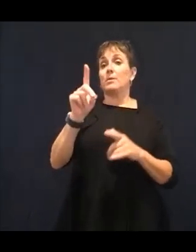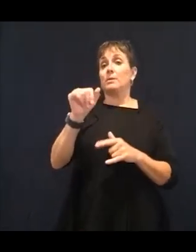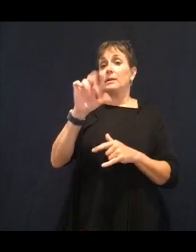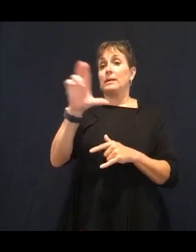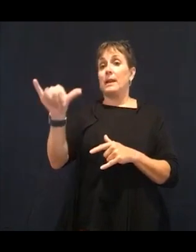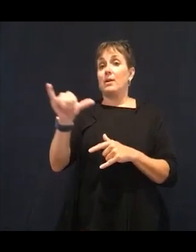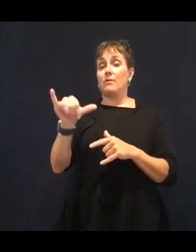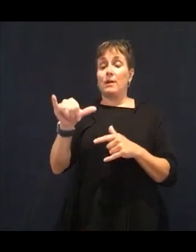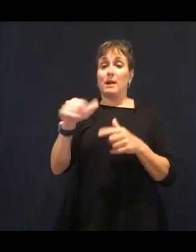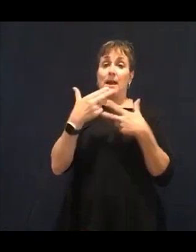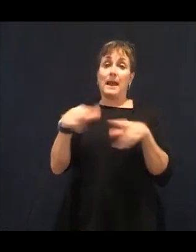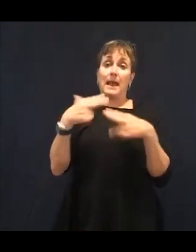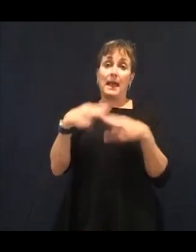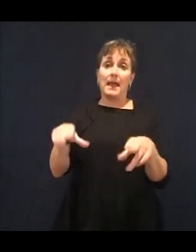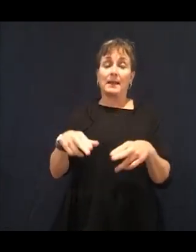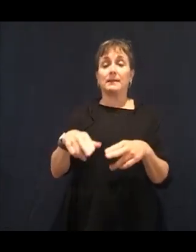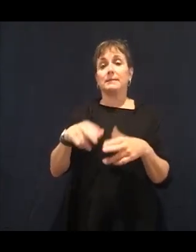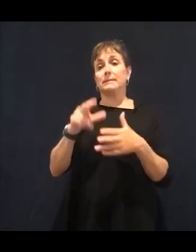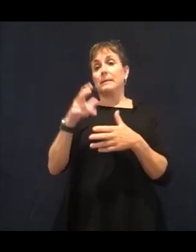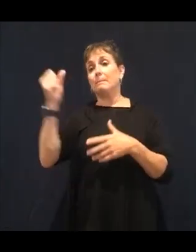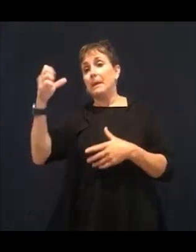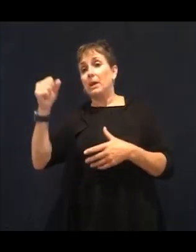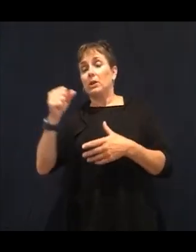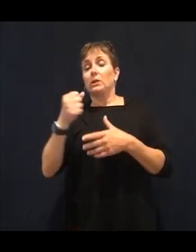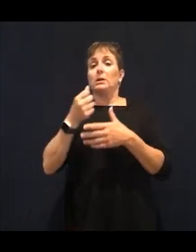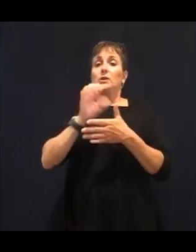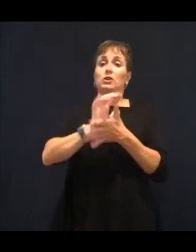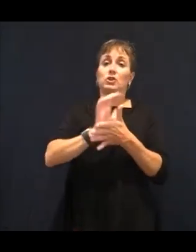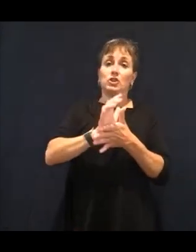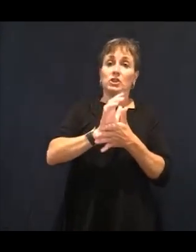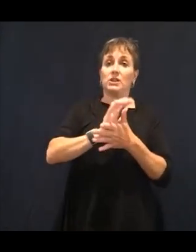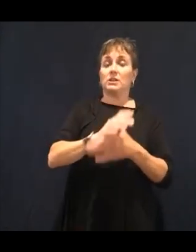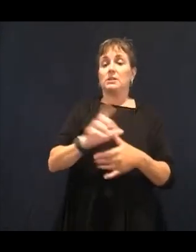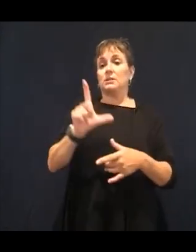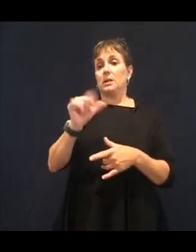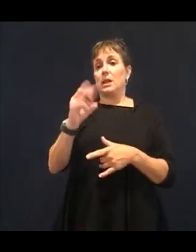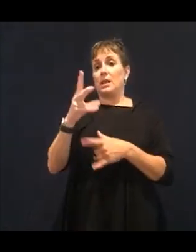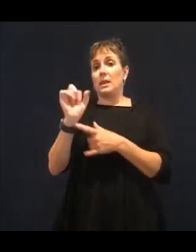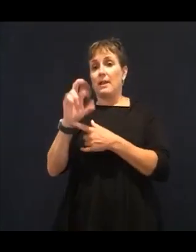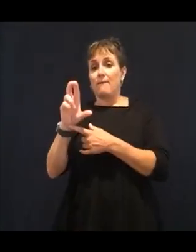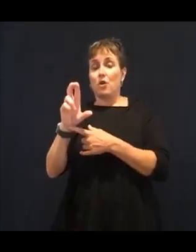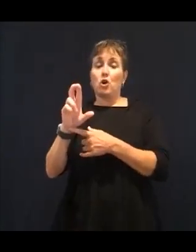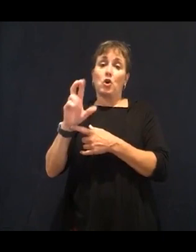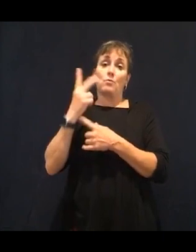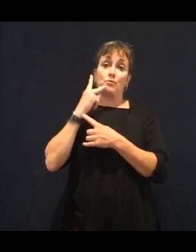This is where we find our vitamin A. And, you know,